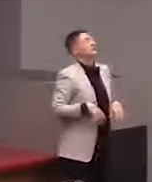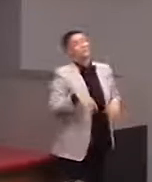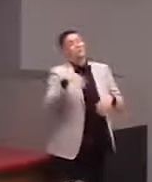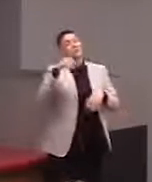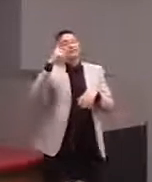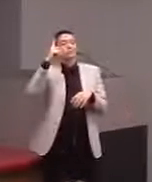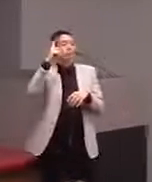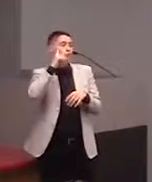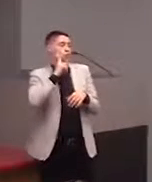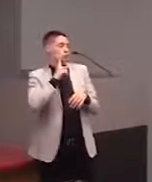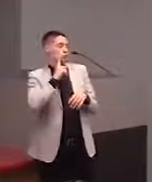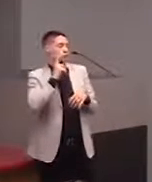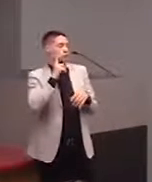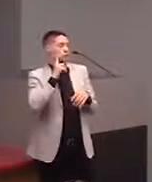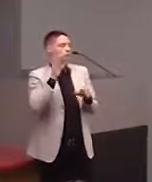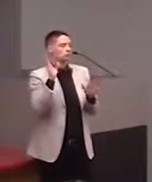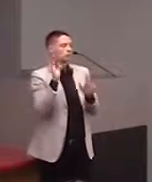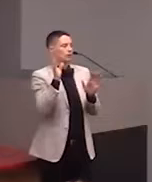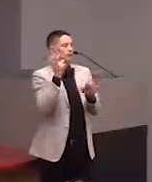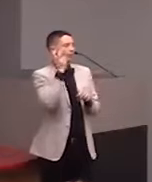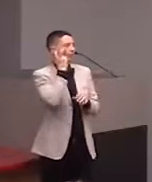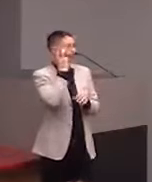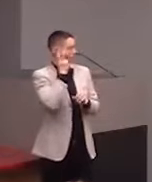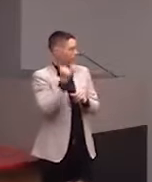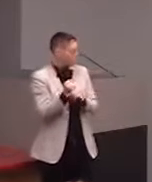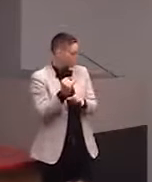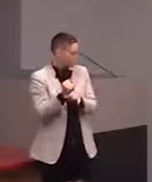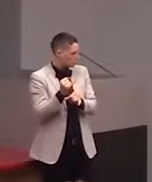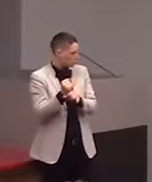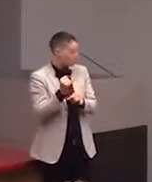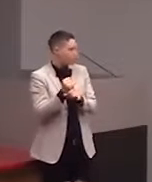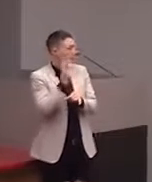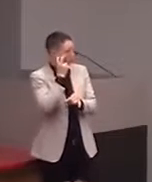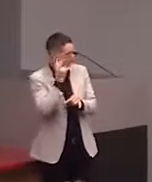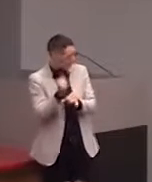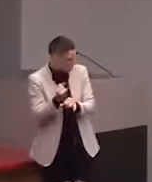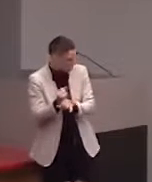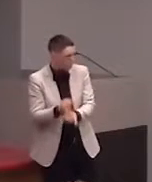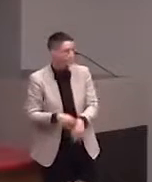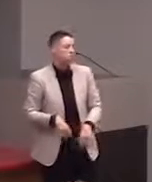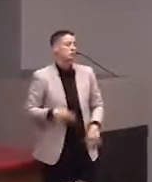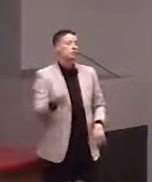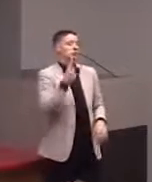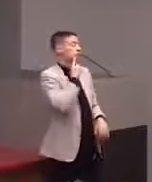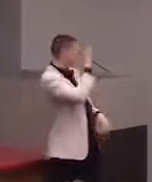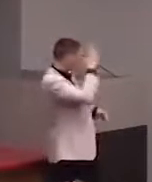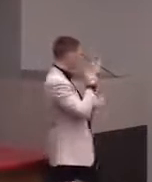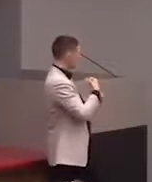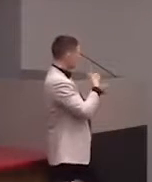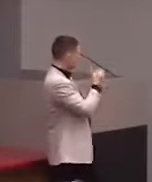that kind of thing where they've been like, "We have students, we wanna make some maps. "Can we work with you guys to make them?"